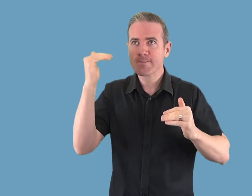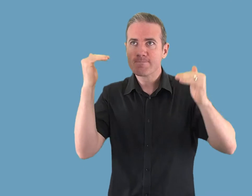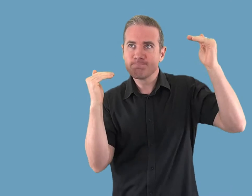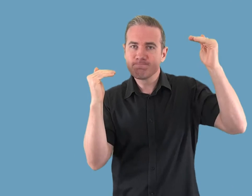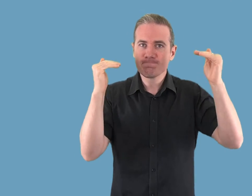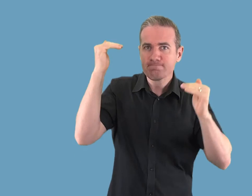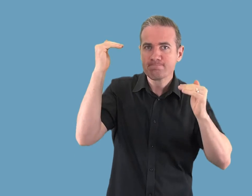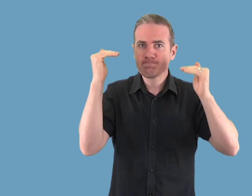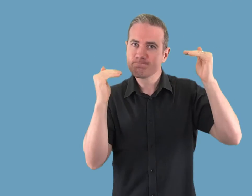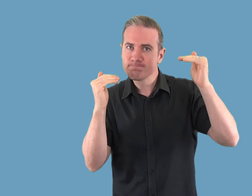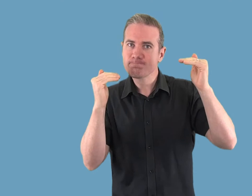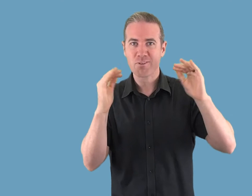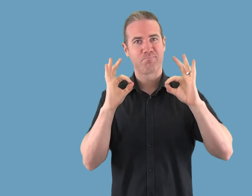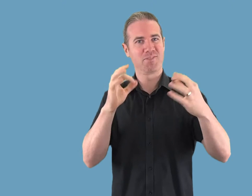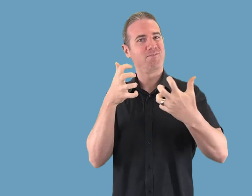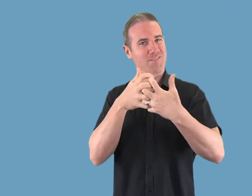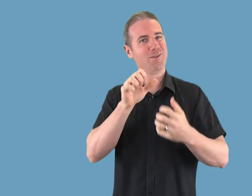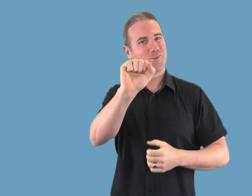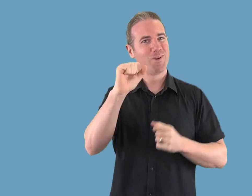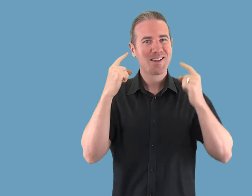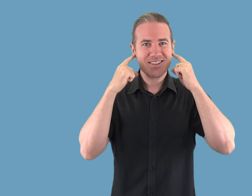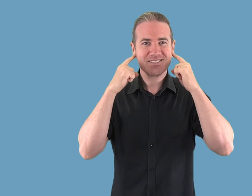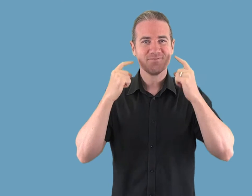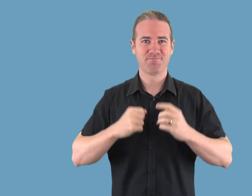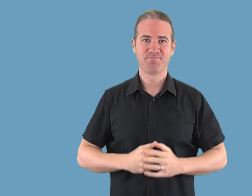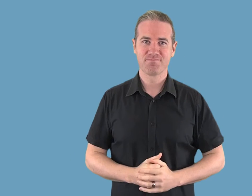in either ear.